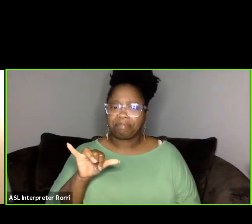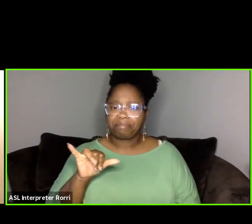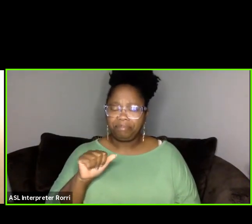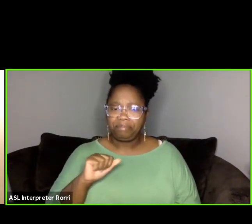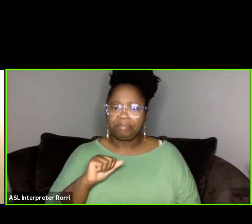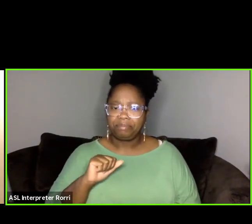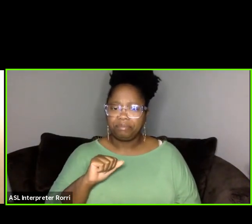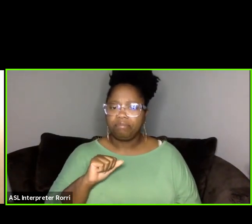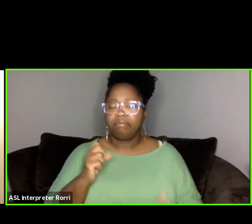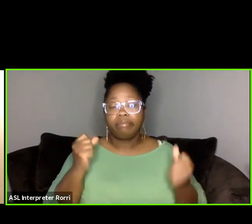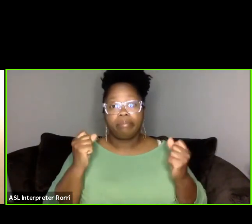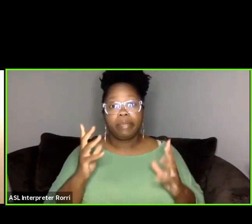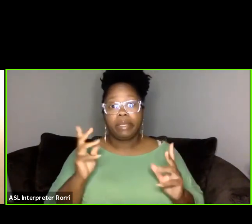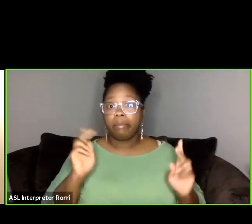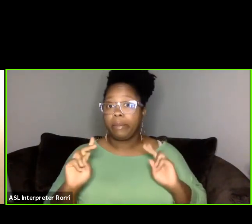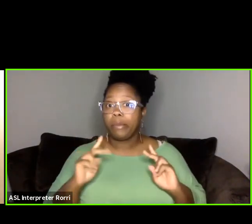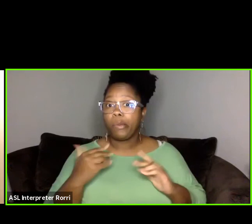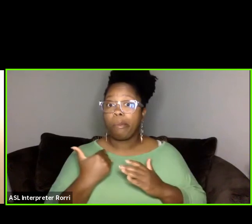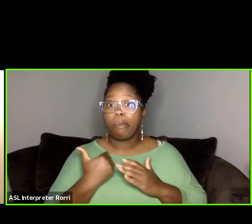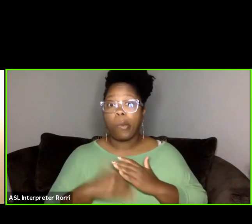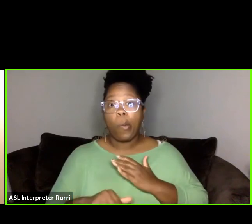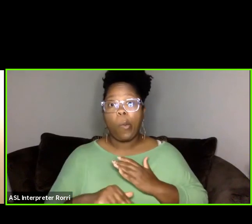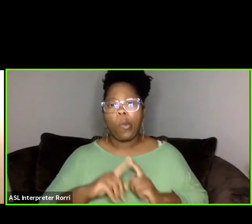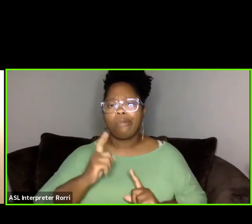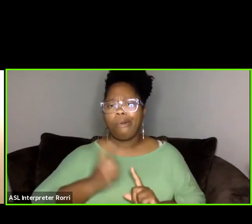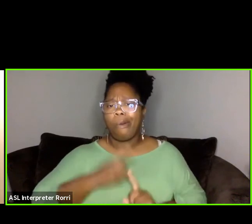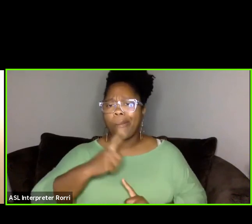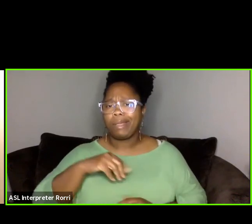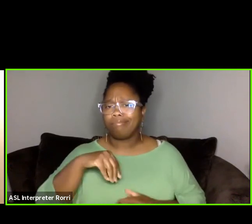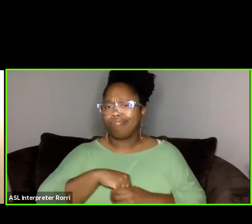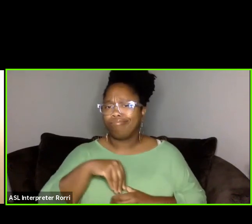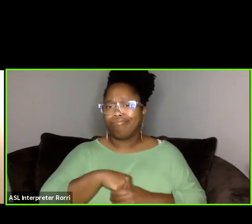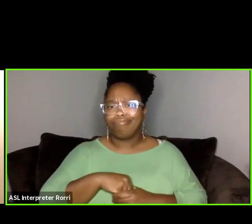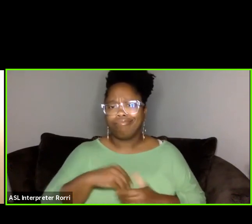sort of born with a gift where they're capable of, you know,